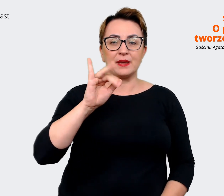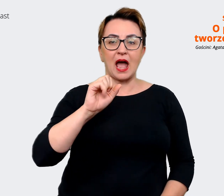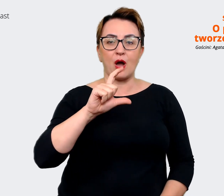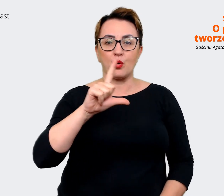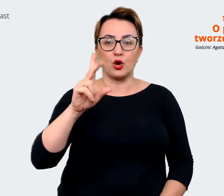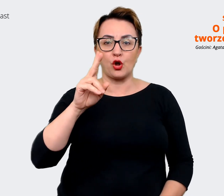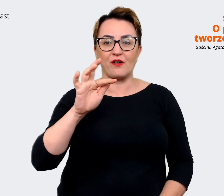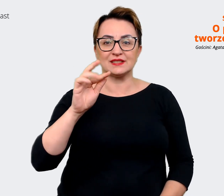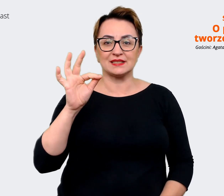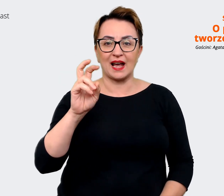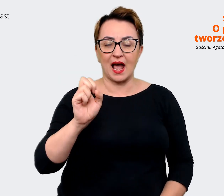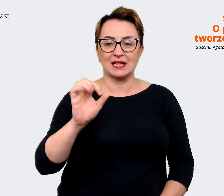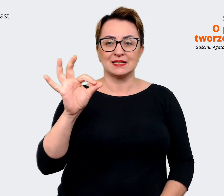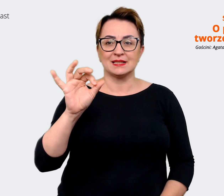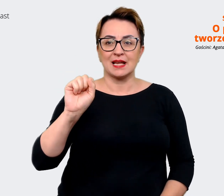Thank you very much.